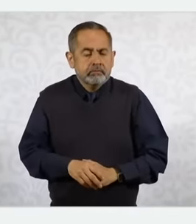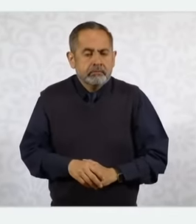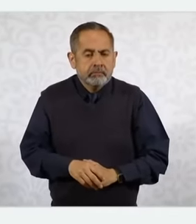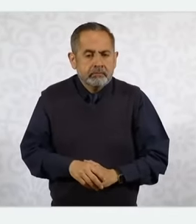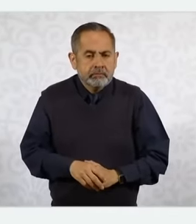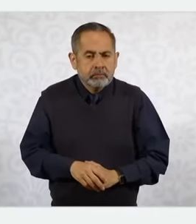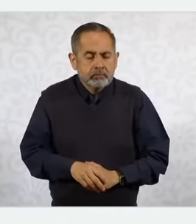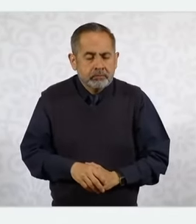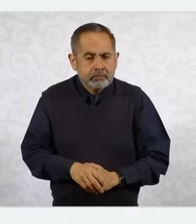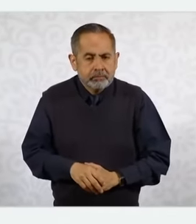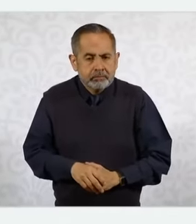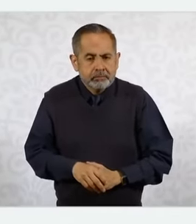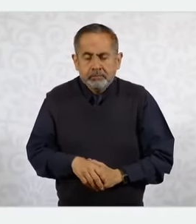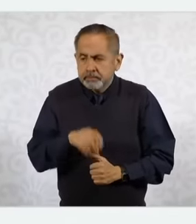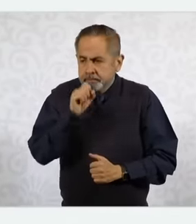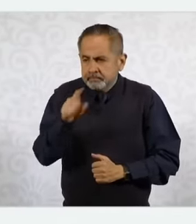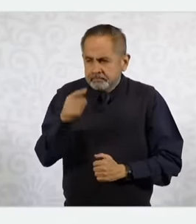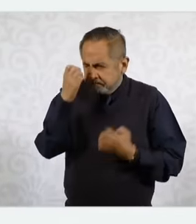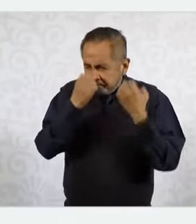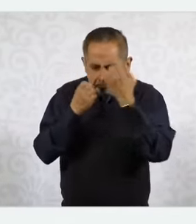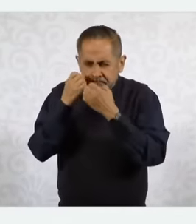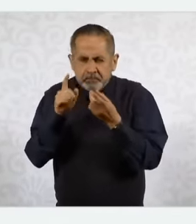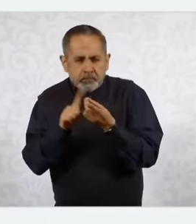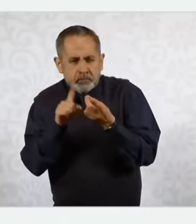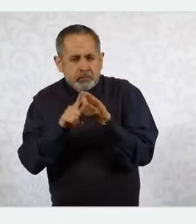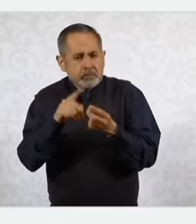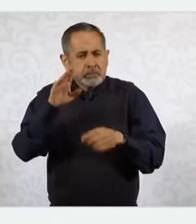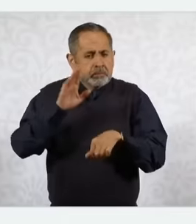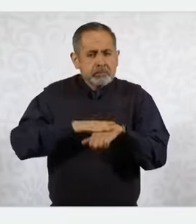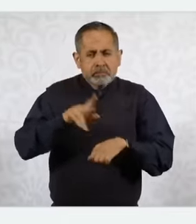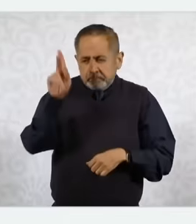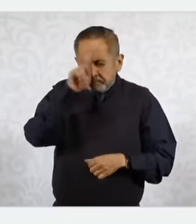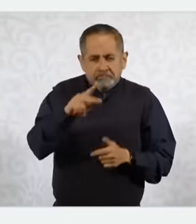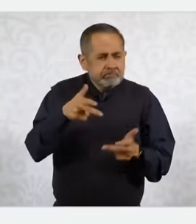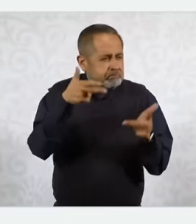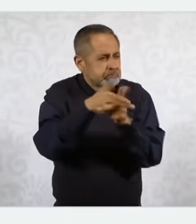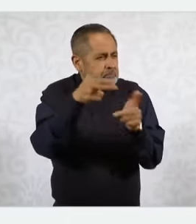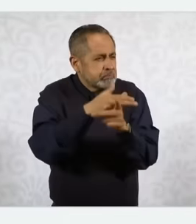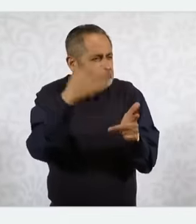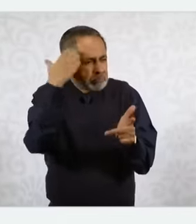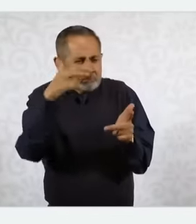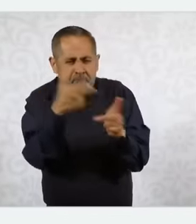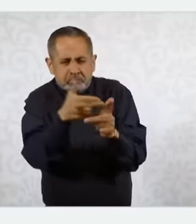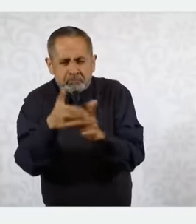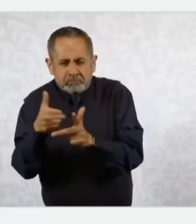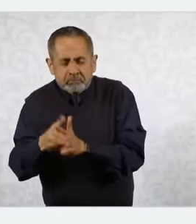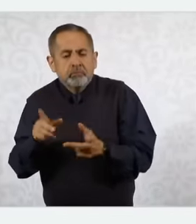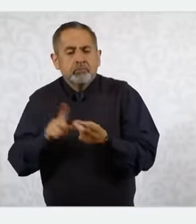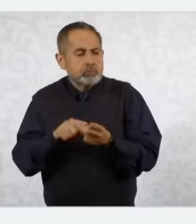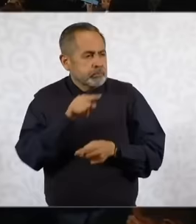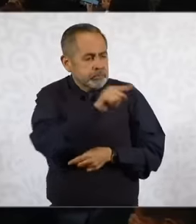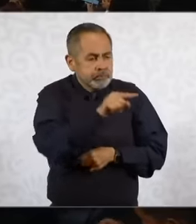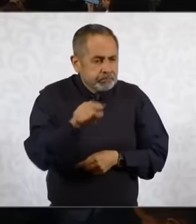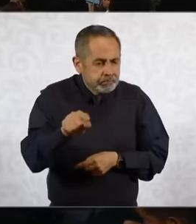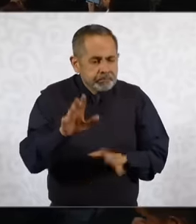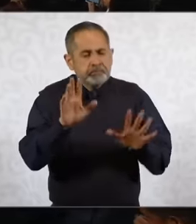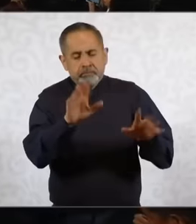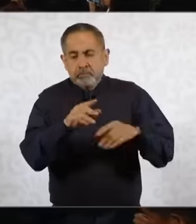of where the homicides are and a program that we are developing for the municipalities